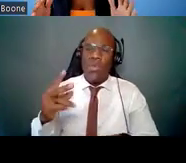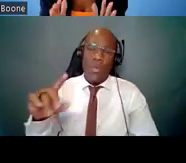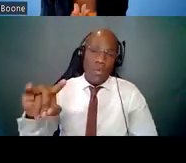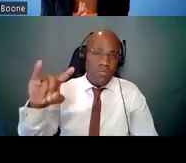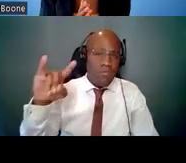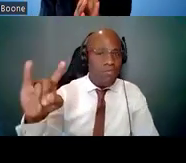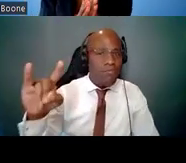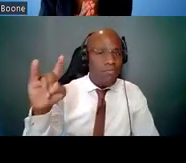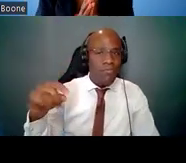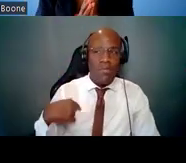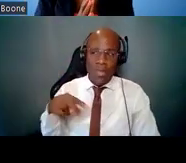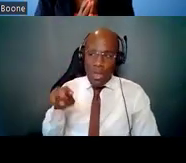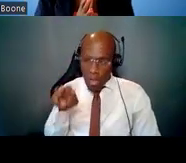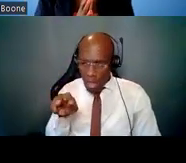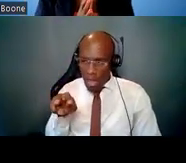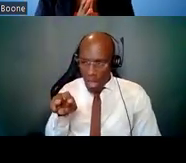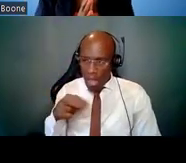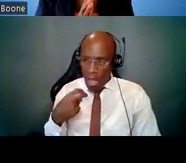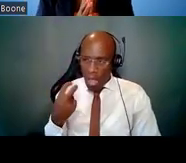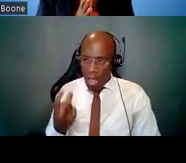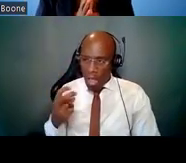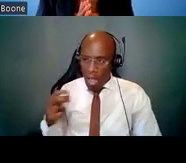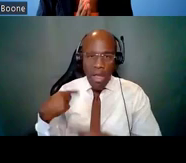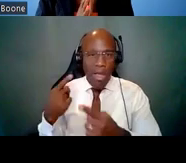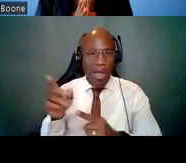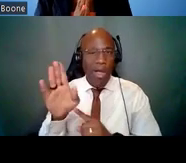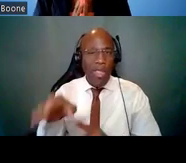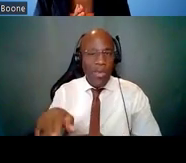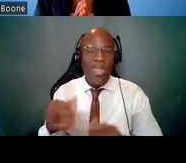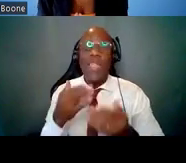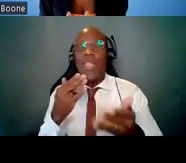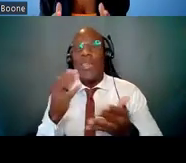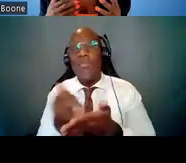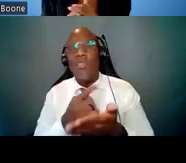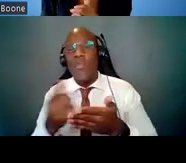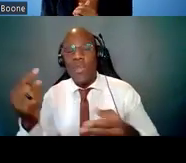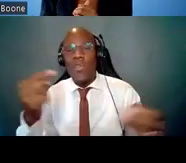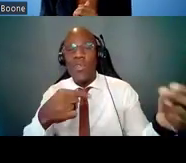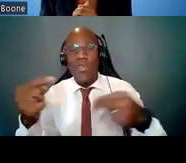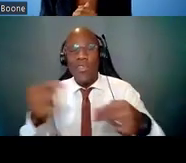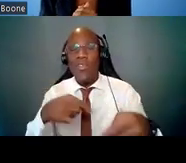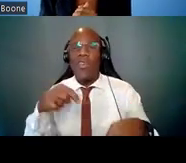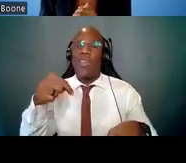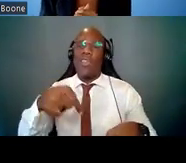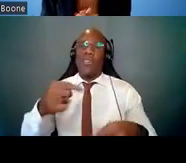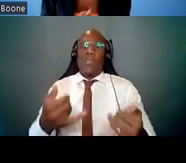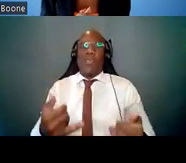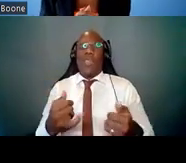Thank you to everyone who has attended today's webinar -- we sincerely appreciate it.